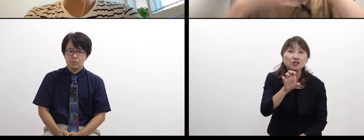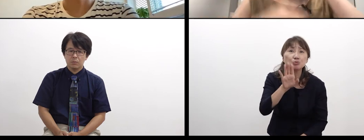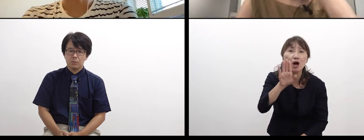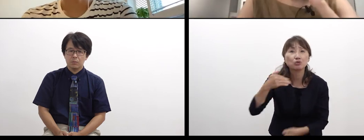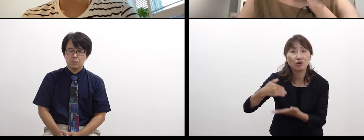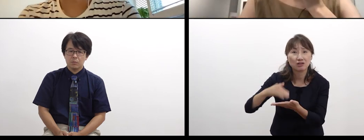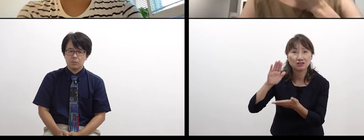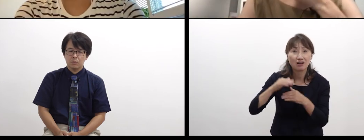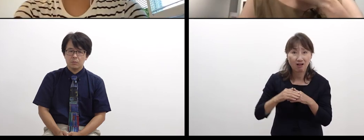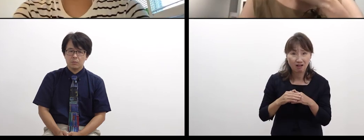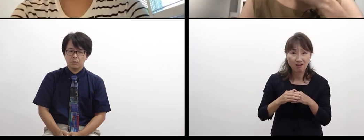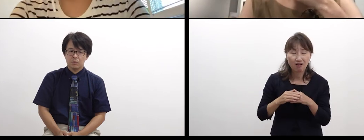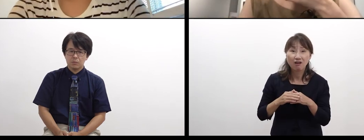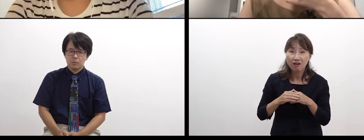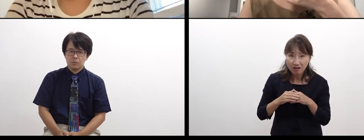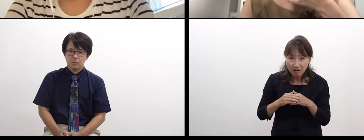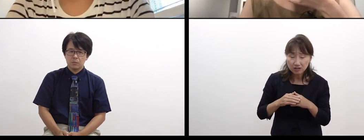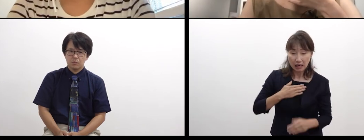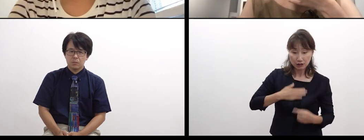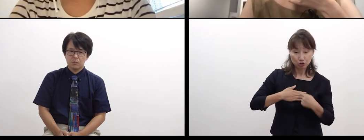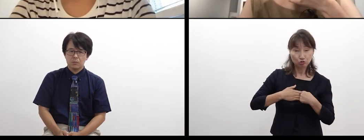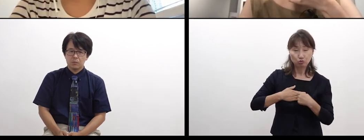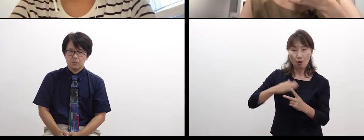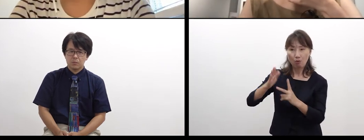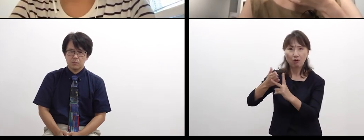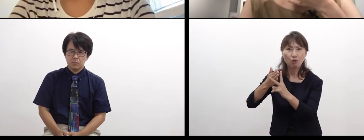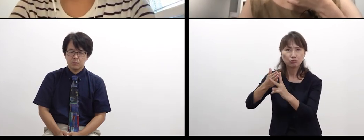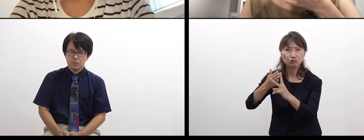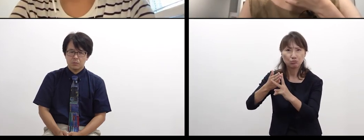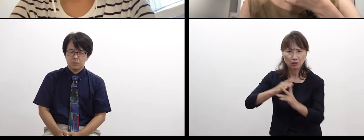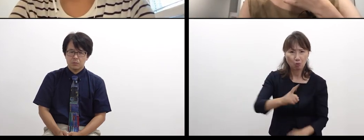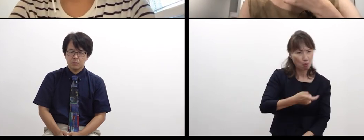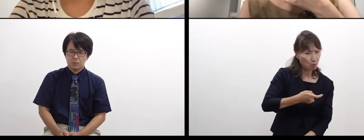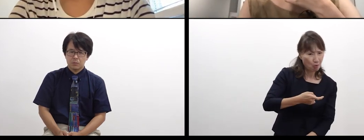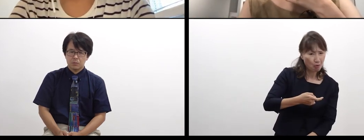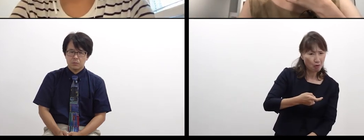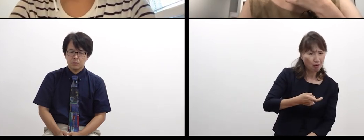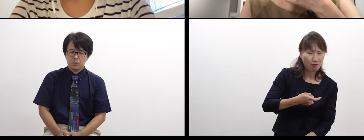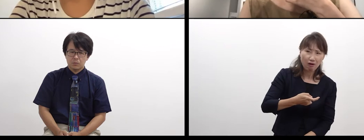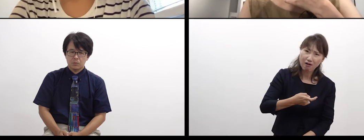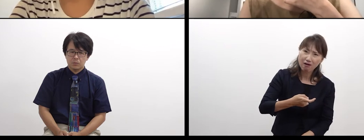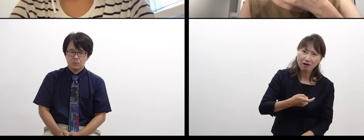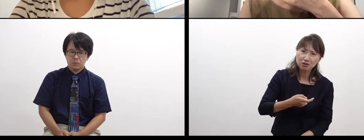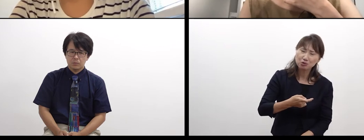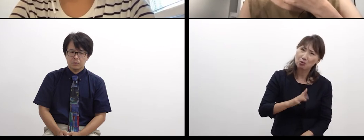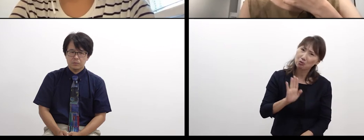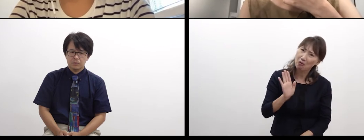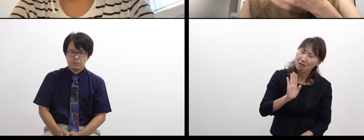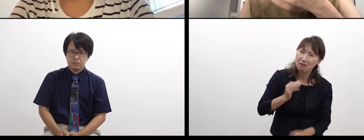don’t work, how can we face other people?